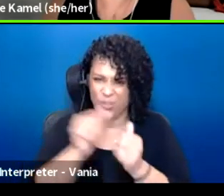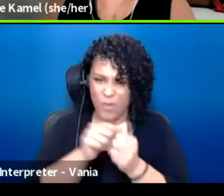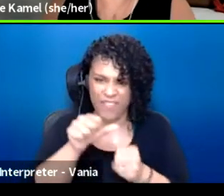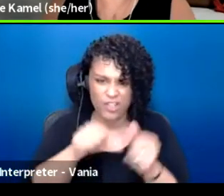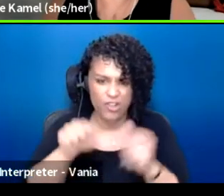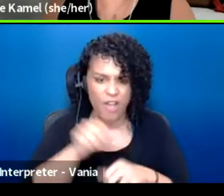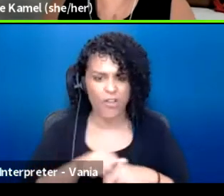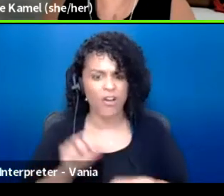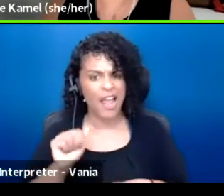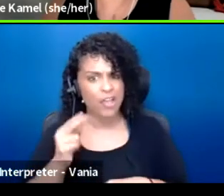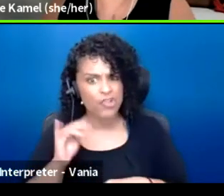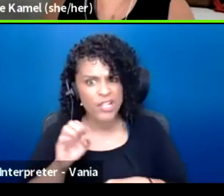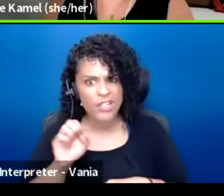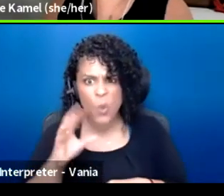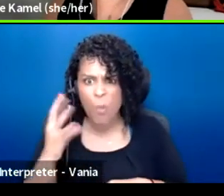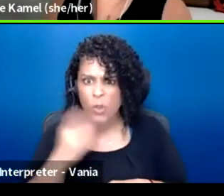Oh my goodness, that is so beautiful. I want to go to there.